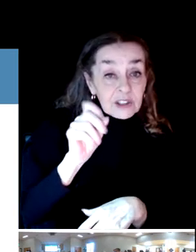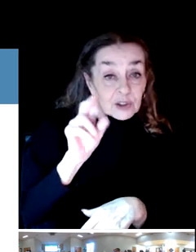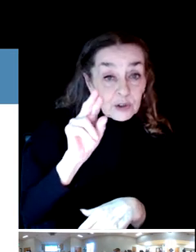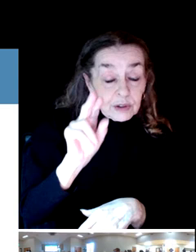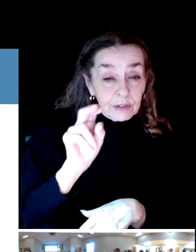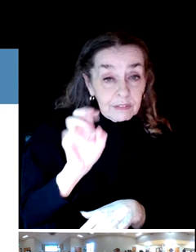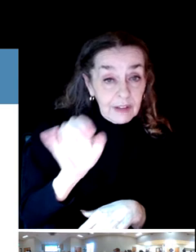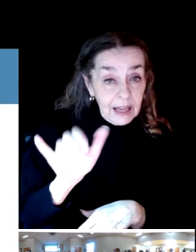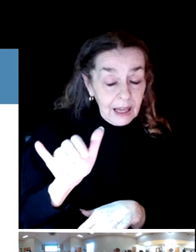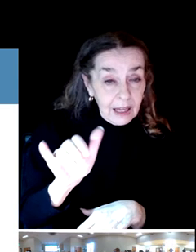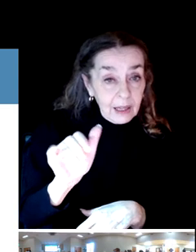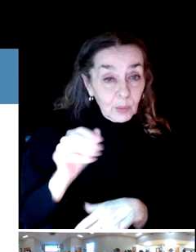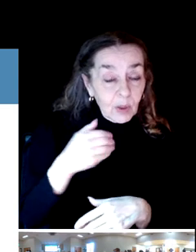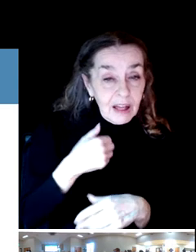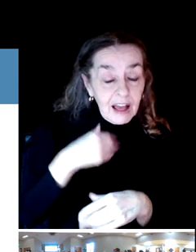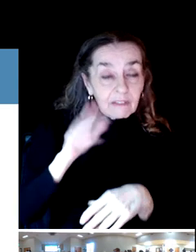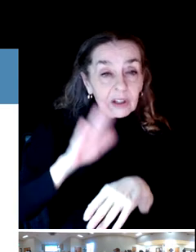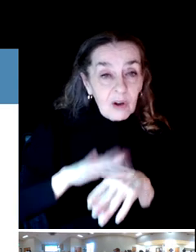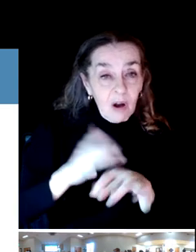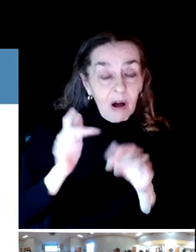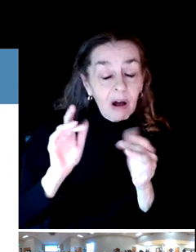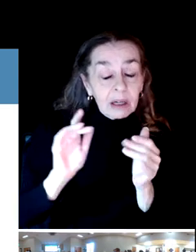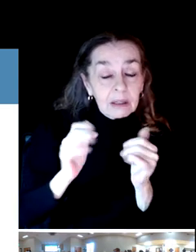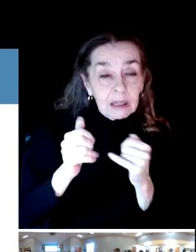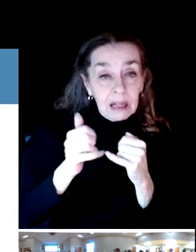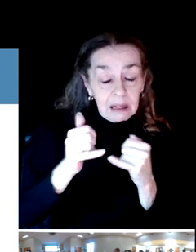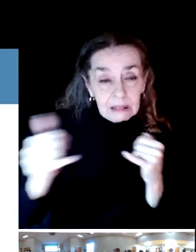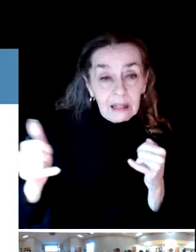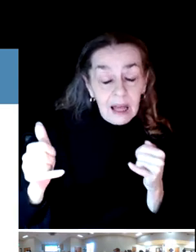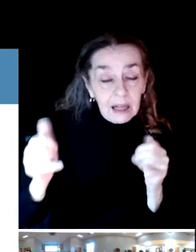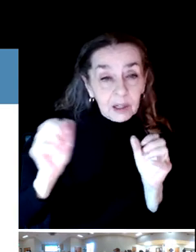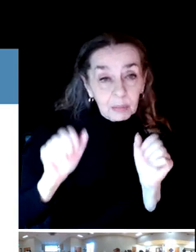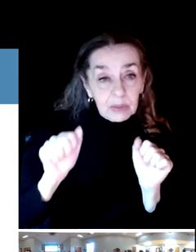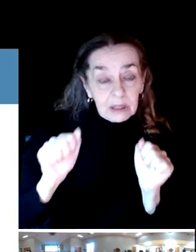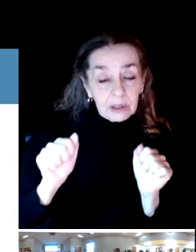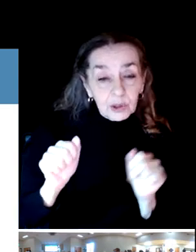to themselves to protect the integrity of the survey process.